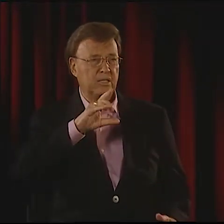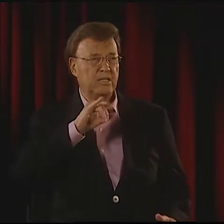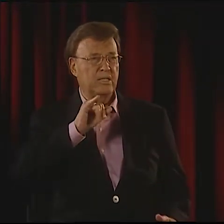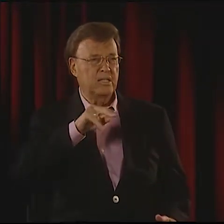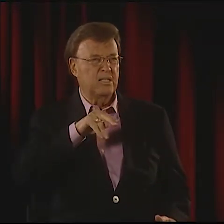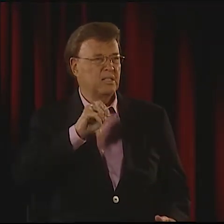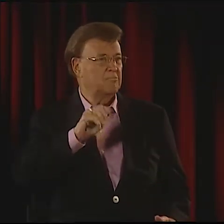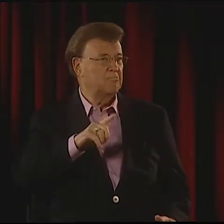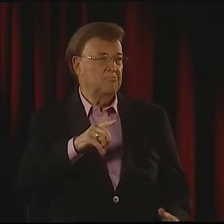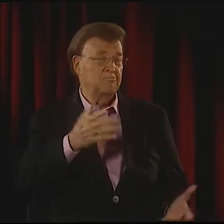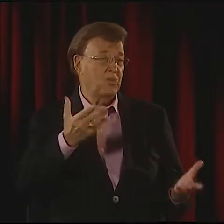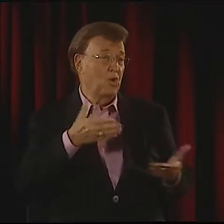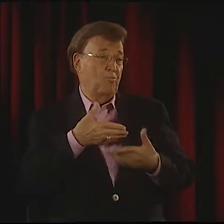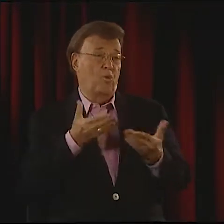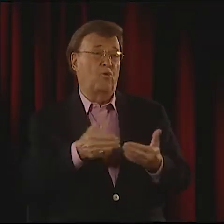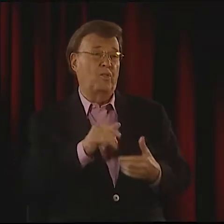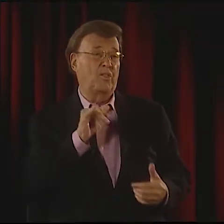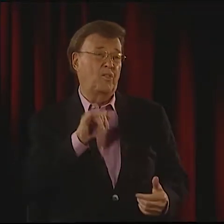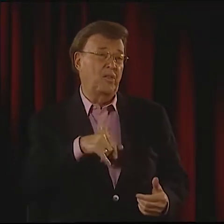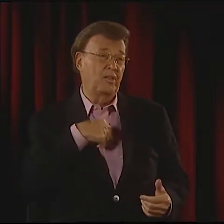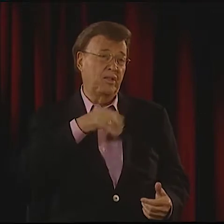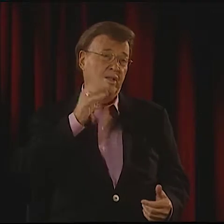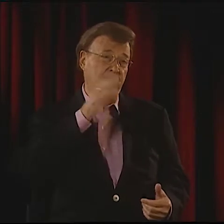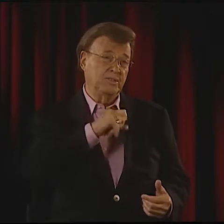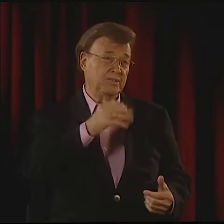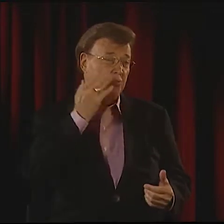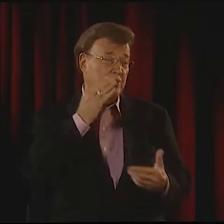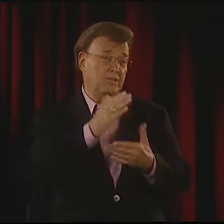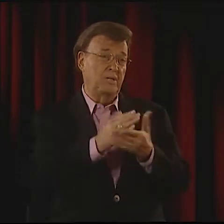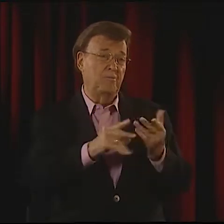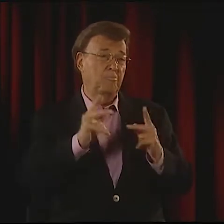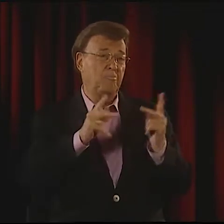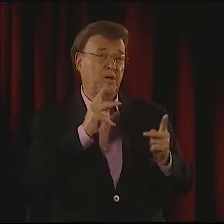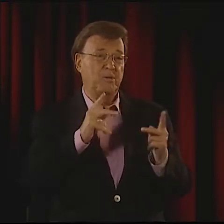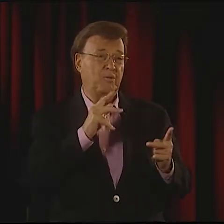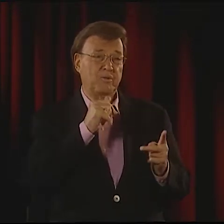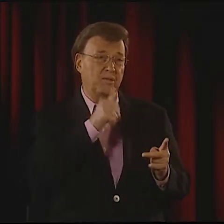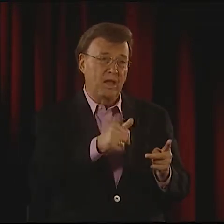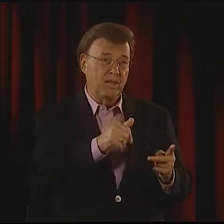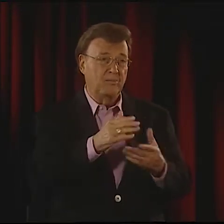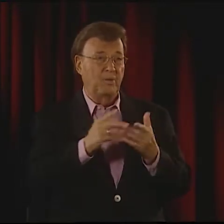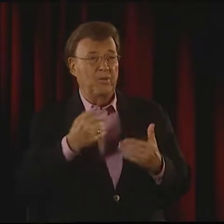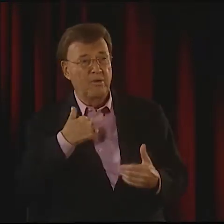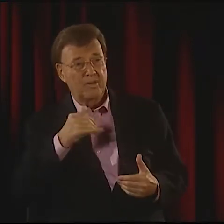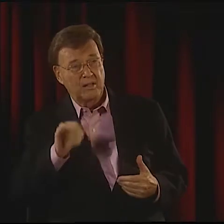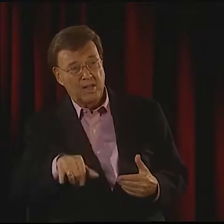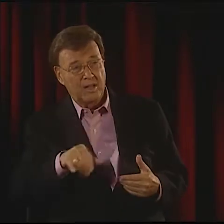I THINK I'VE ALWAYS BEEN MUSICALLY INCLINED EVER SINCE I WAS LITTLE.